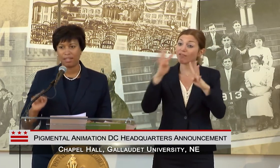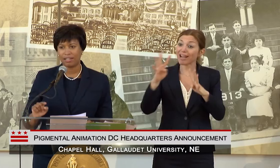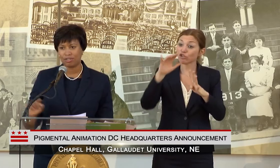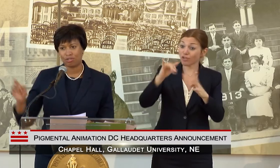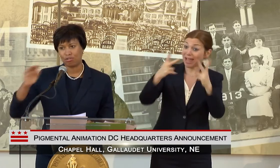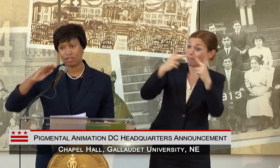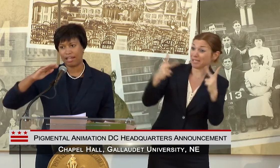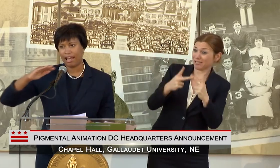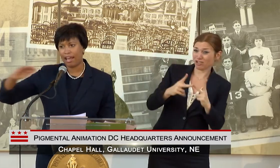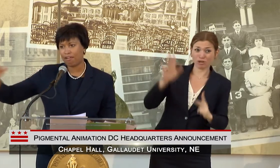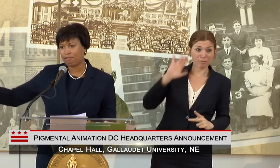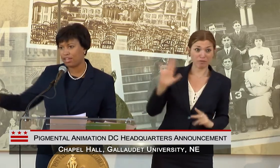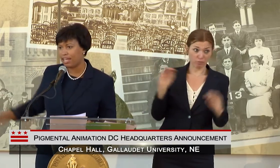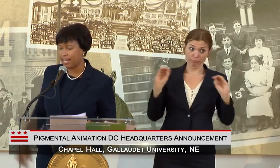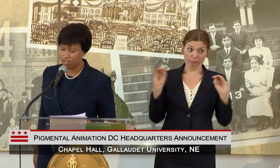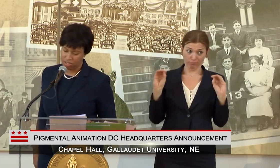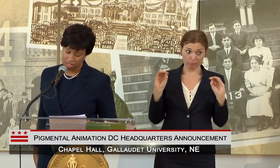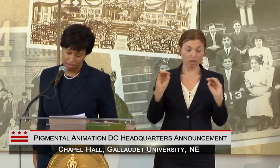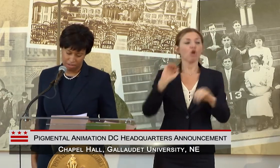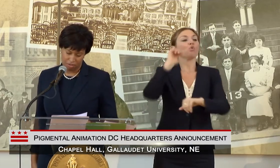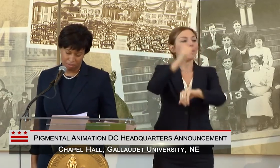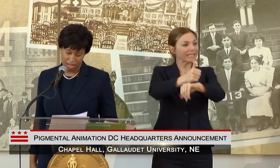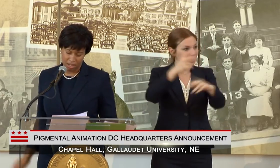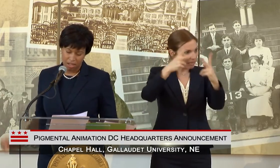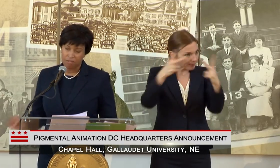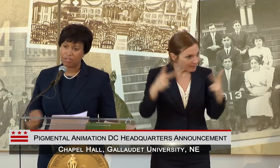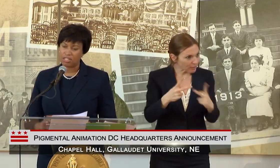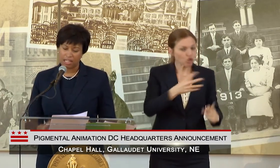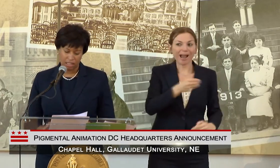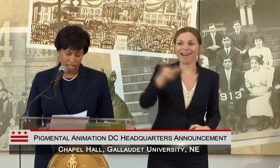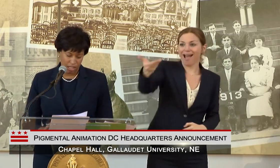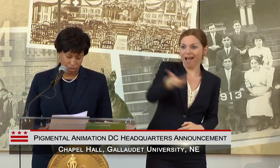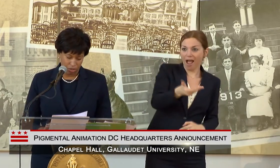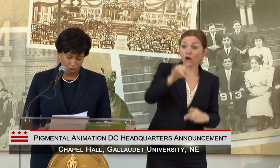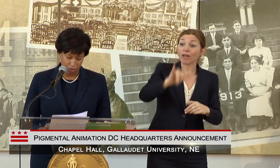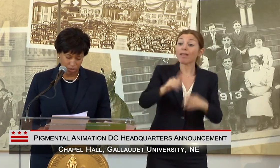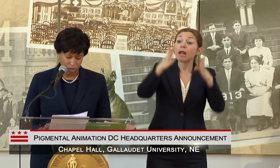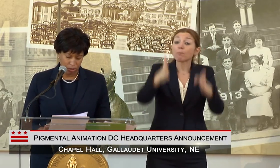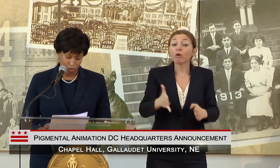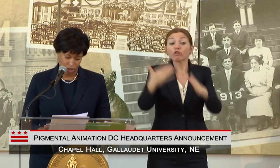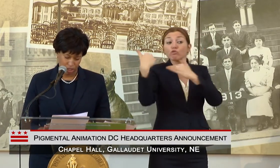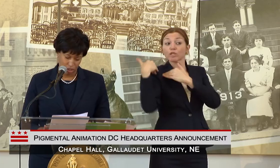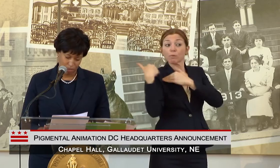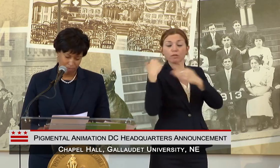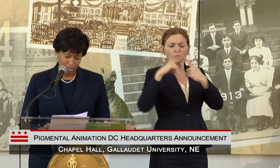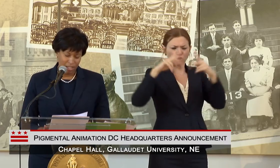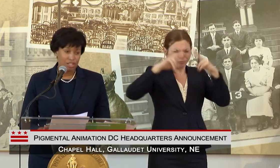IT IS TO LOOK AT EVERY AGENCY OF GOVERNMENT FOR TECHNOLOGICAL SOLUTIONS.